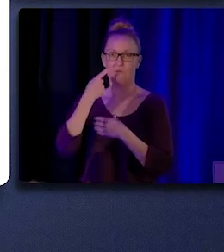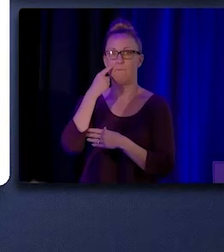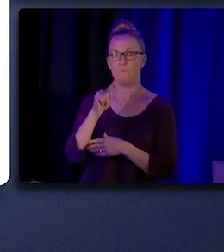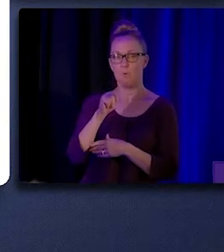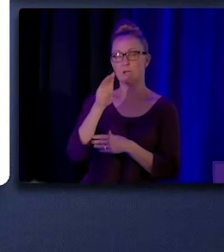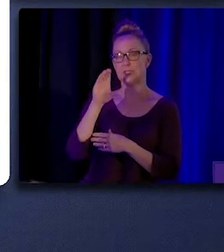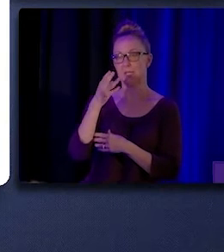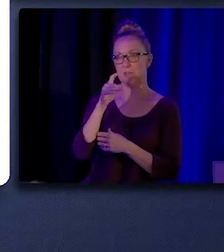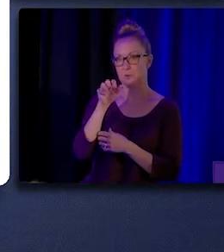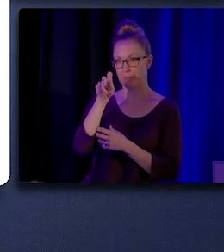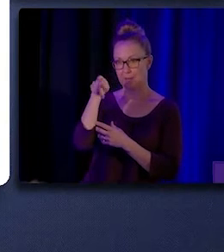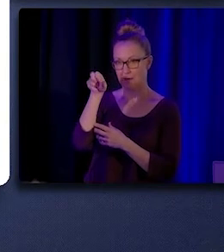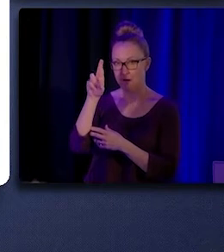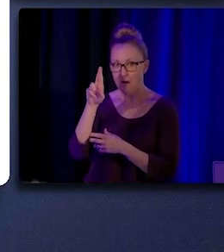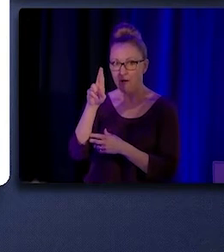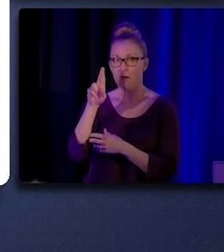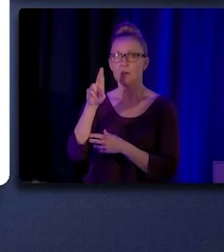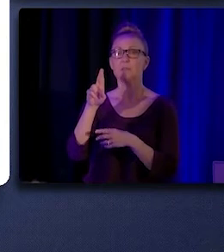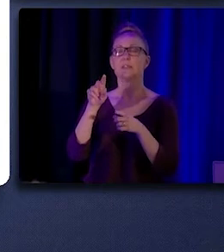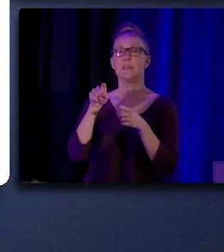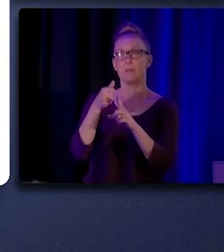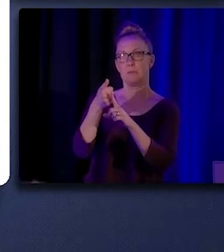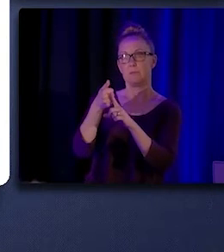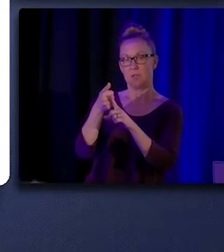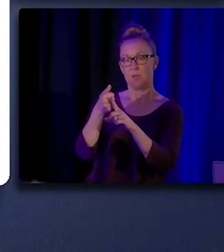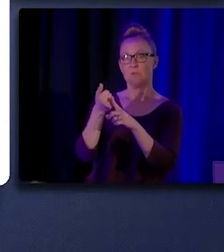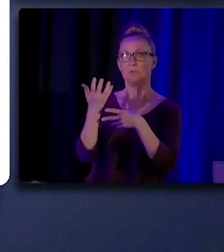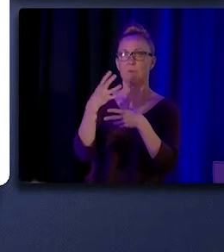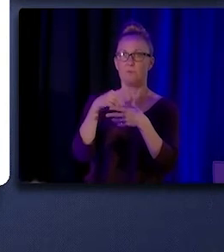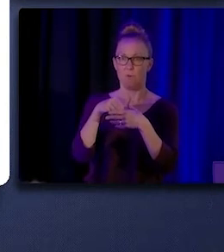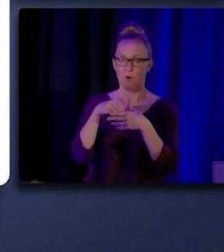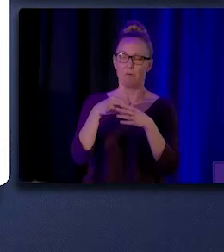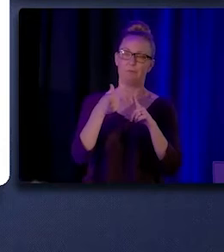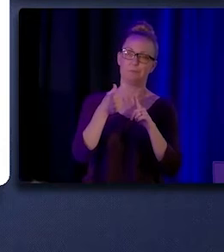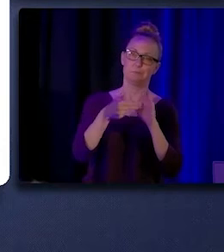who are participating as Medi-Cal providers. So you'll hear a little bit more